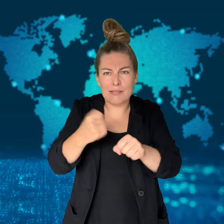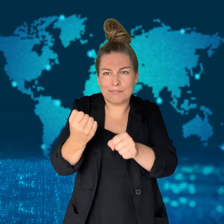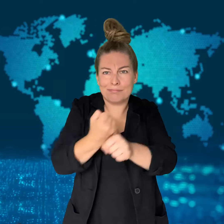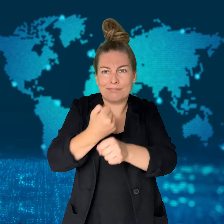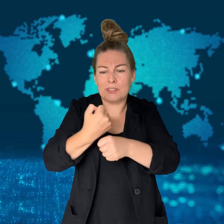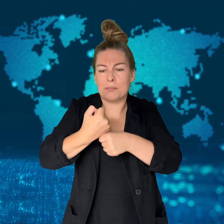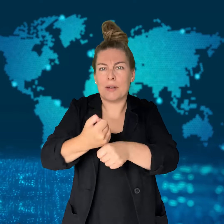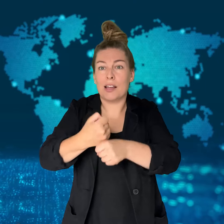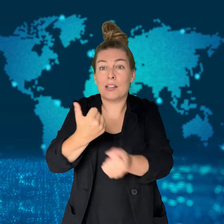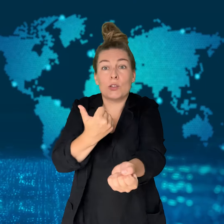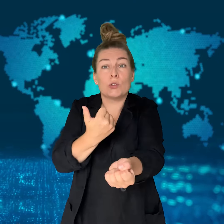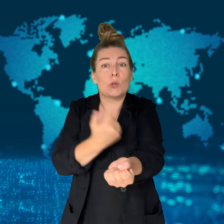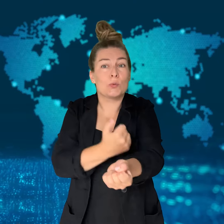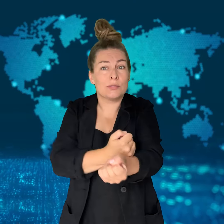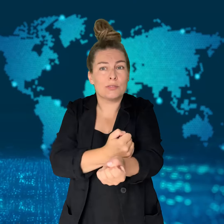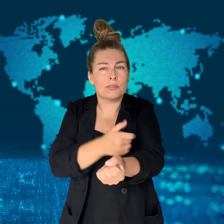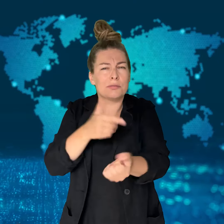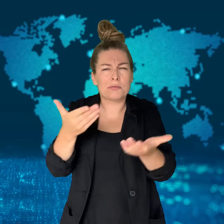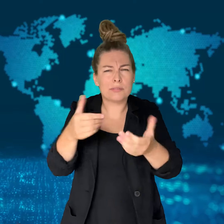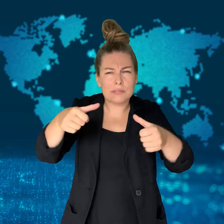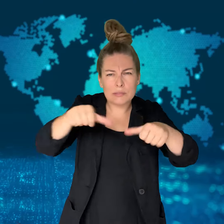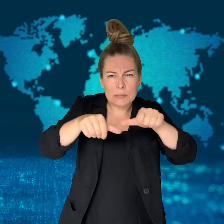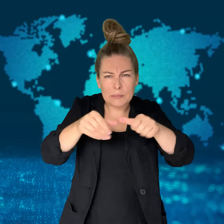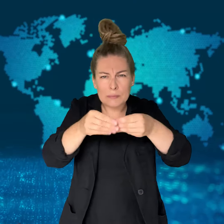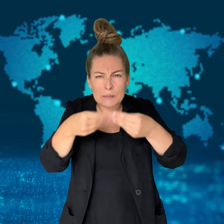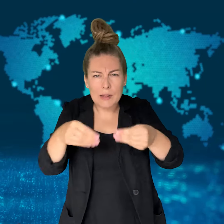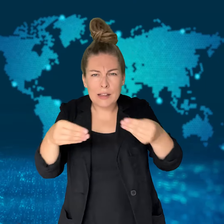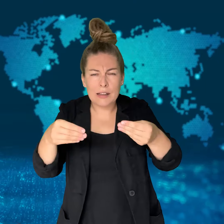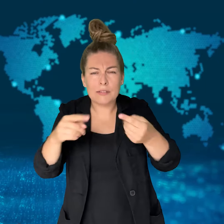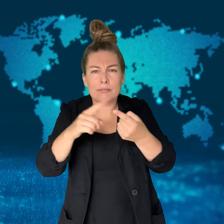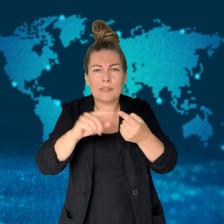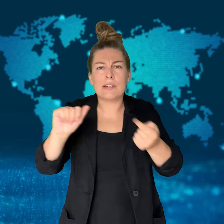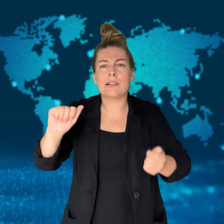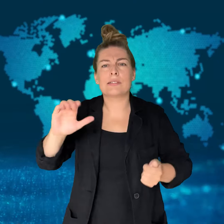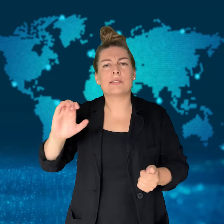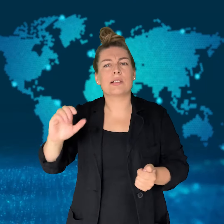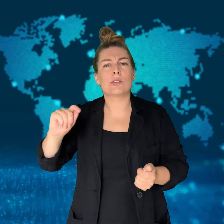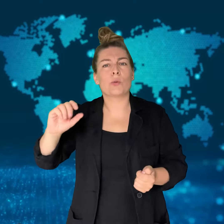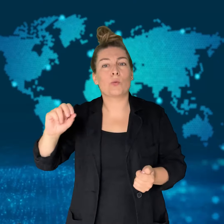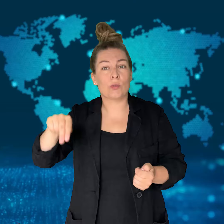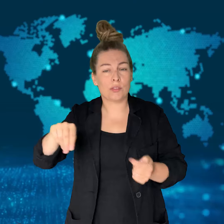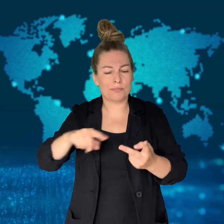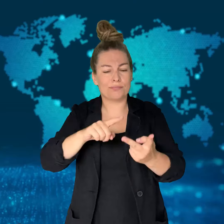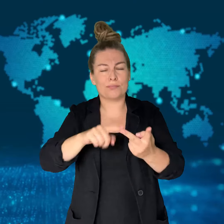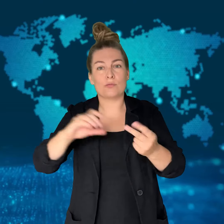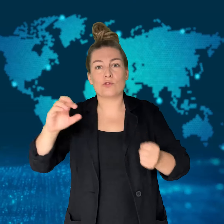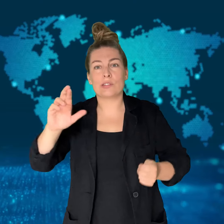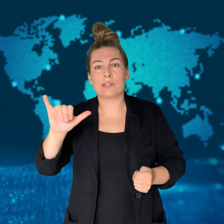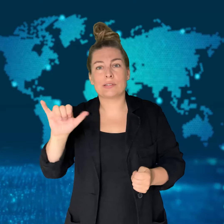used in manufacturing illicit drugs.